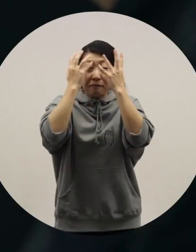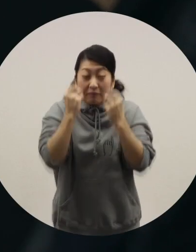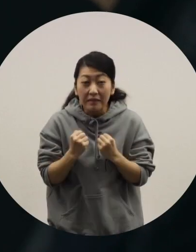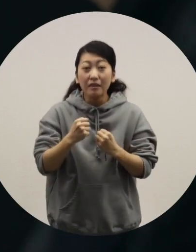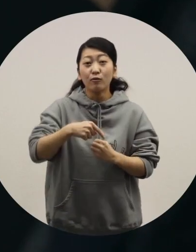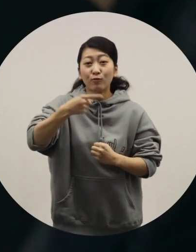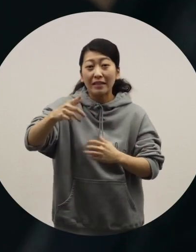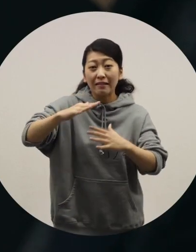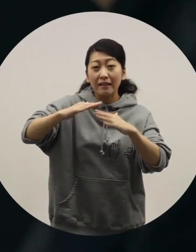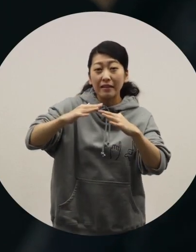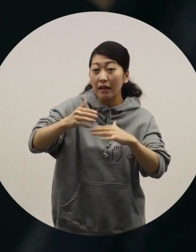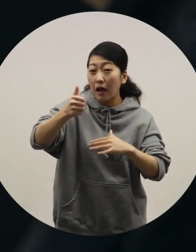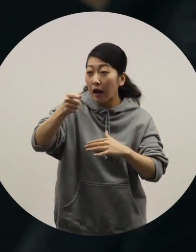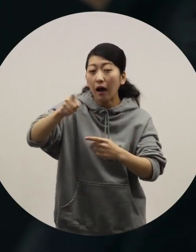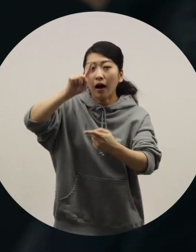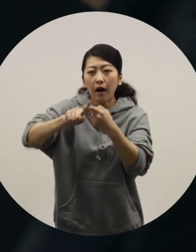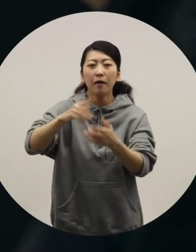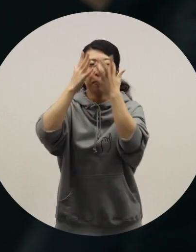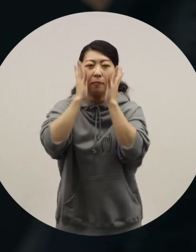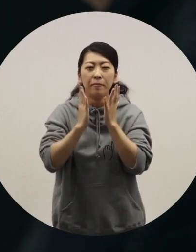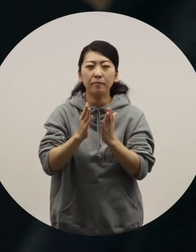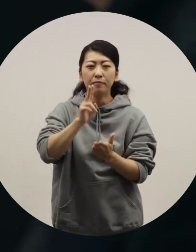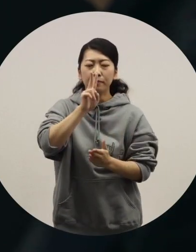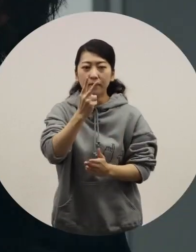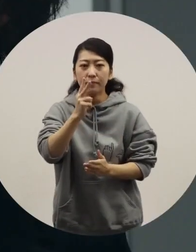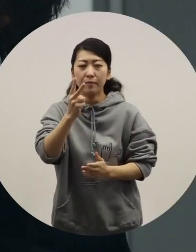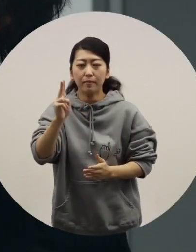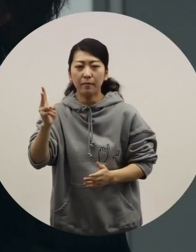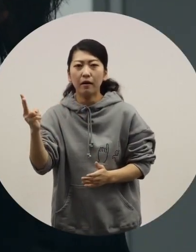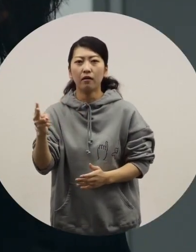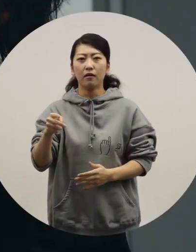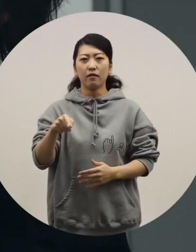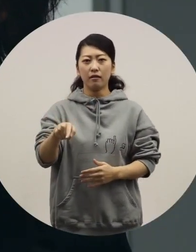and put on different makeup for the next designer.